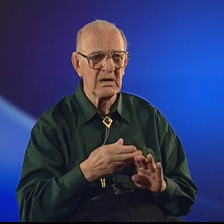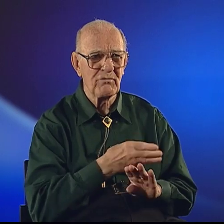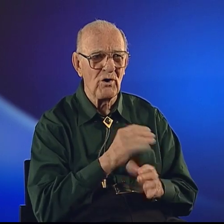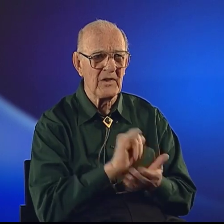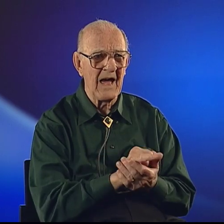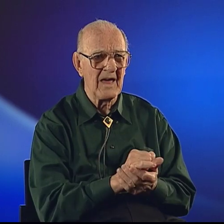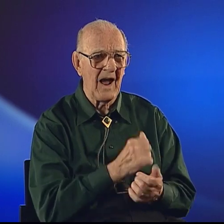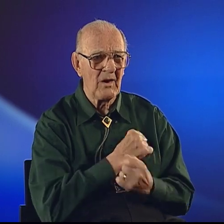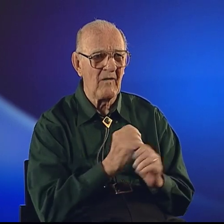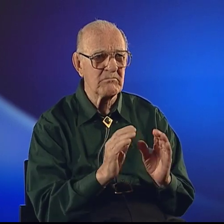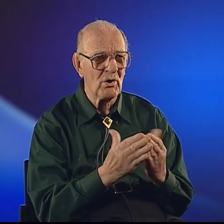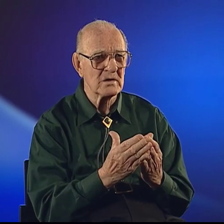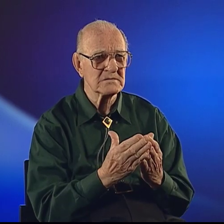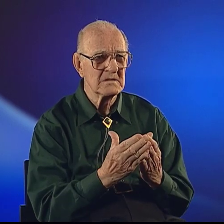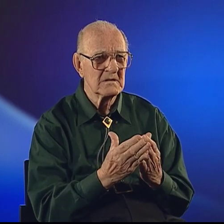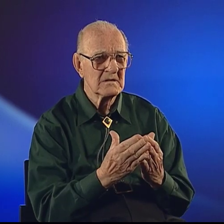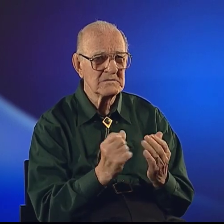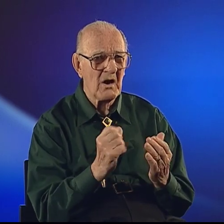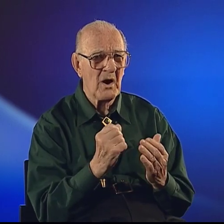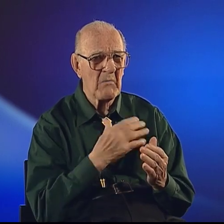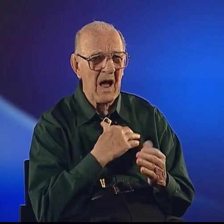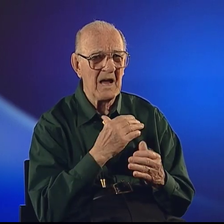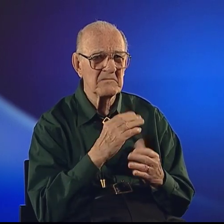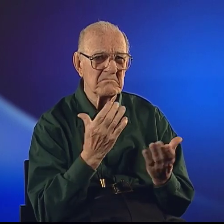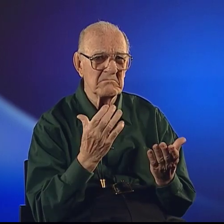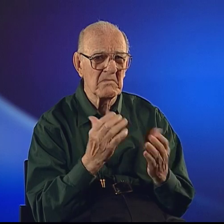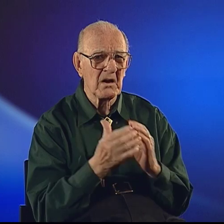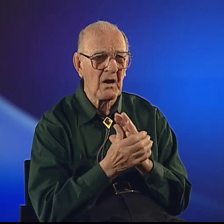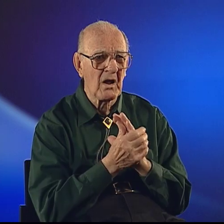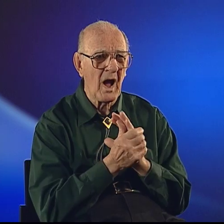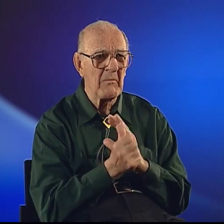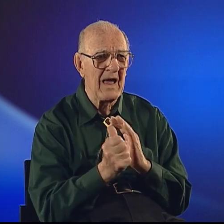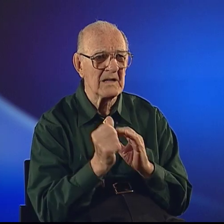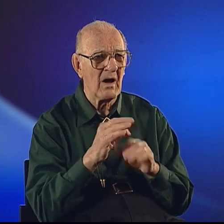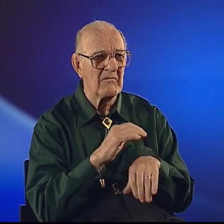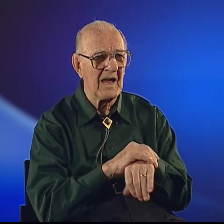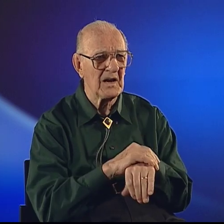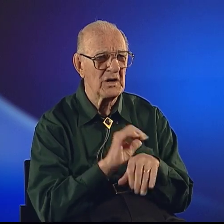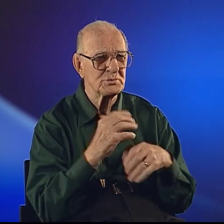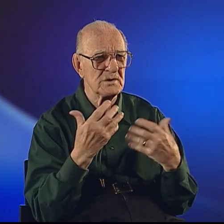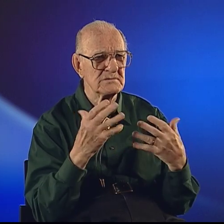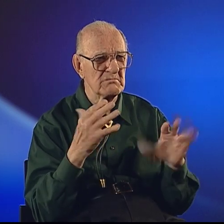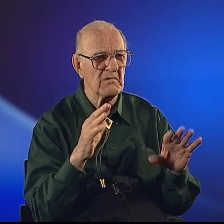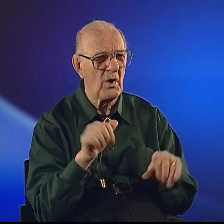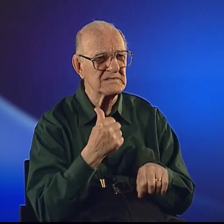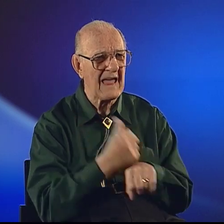I loved books, so my command of English was well established.